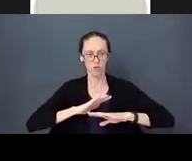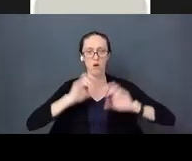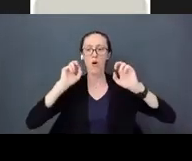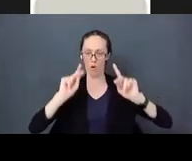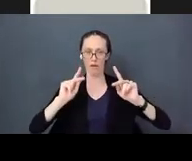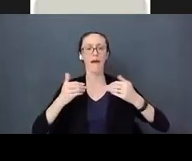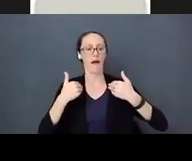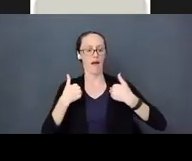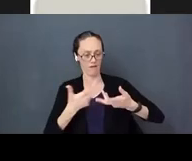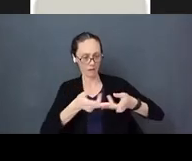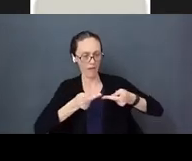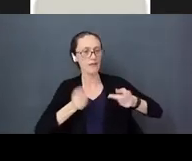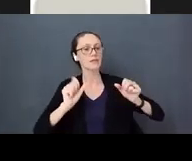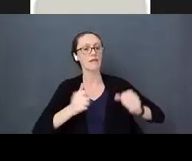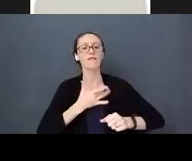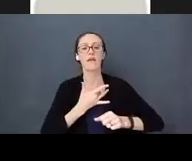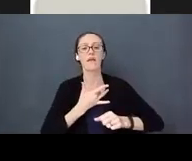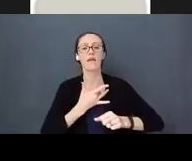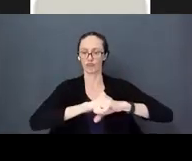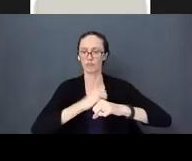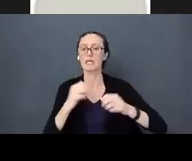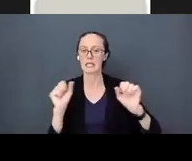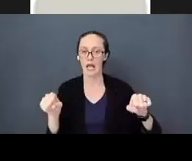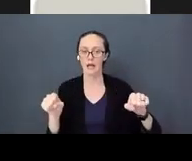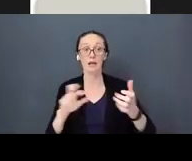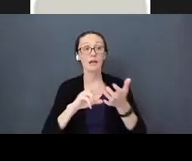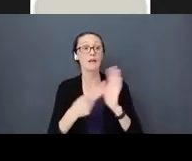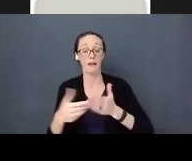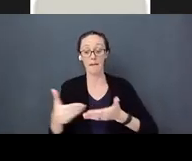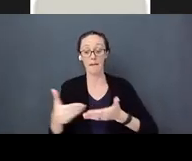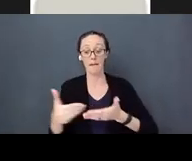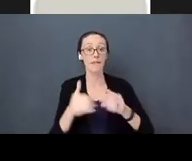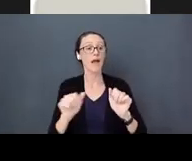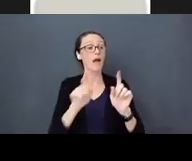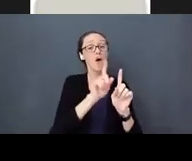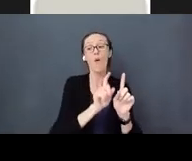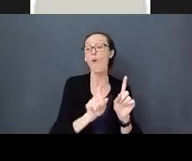protected.” So that allows the baby to go out and explore, fall, and try new things